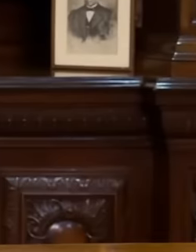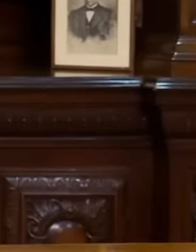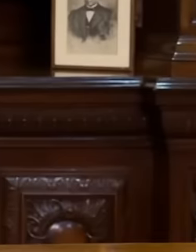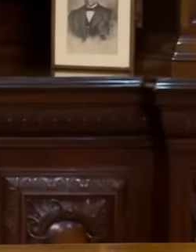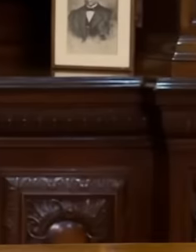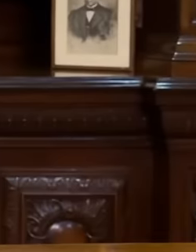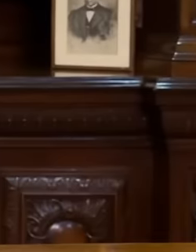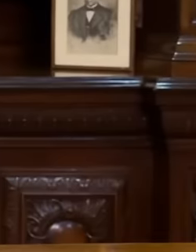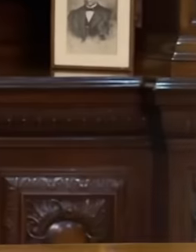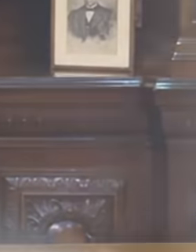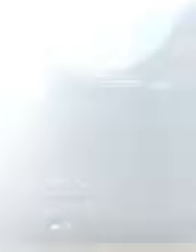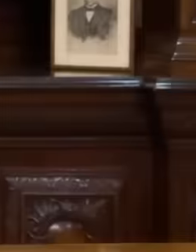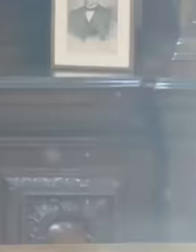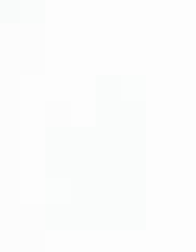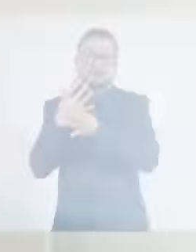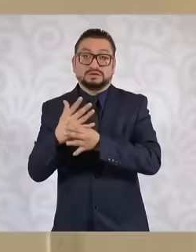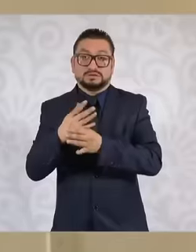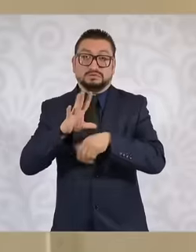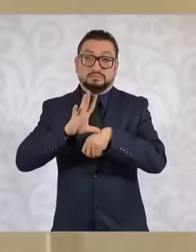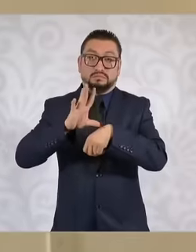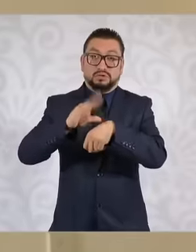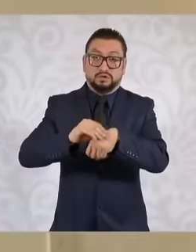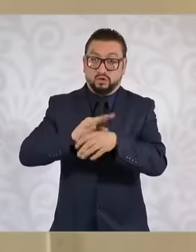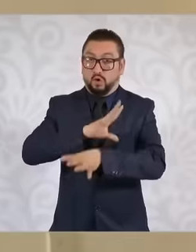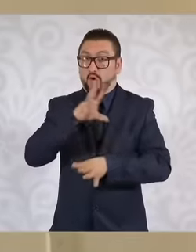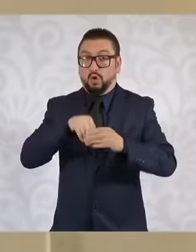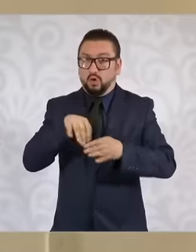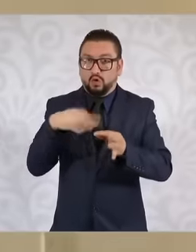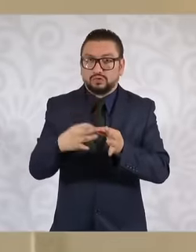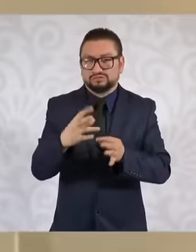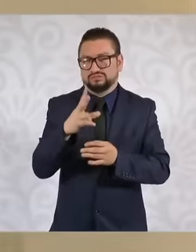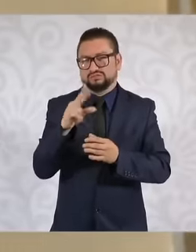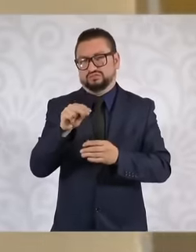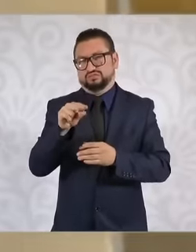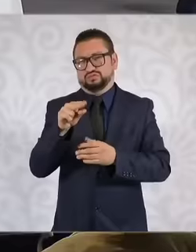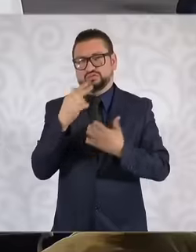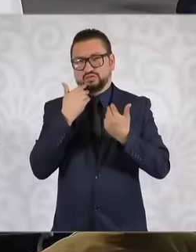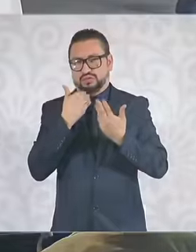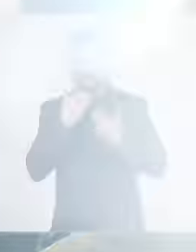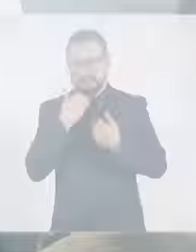press conference they announced the actions to restore the affected area and run once